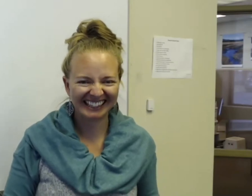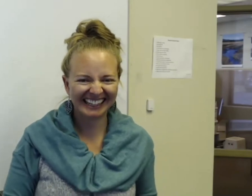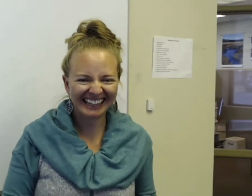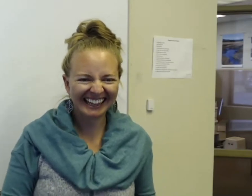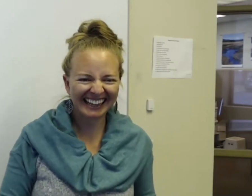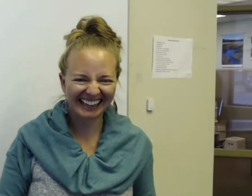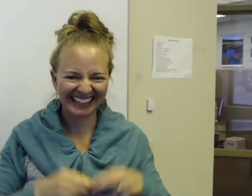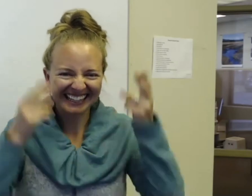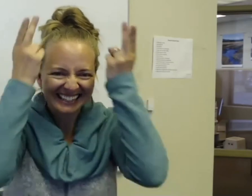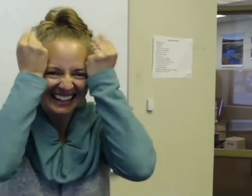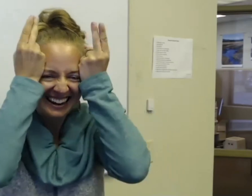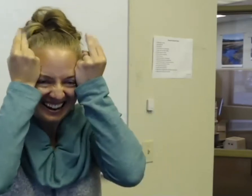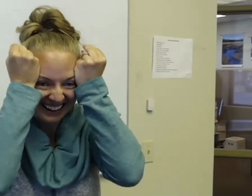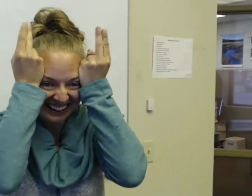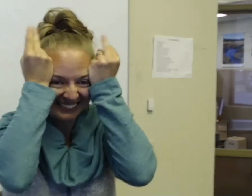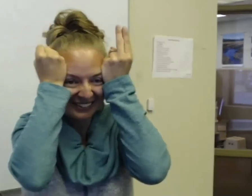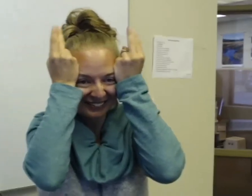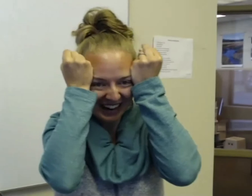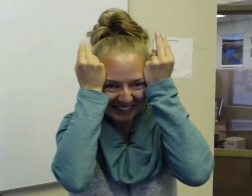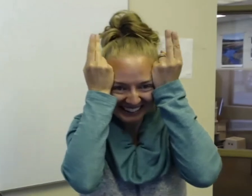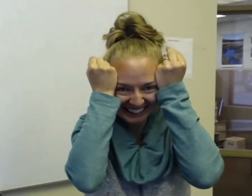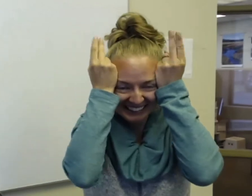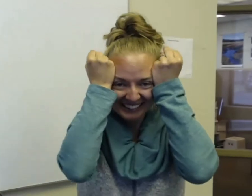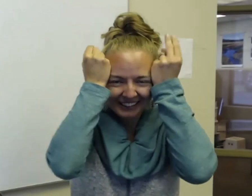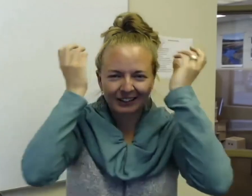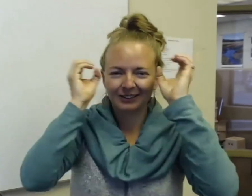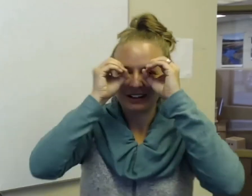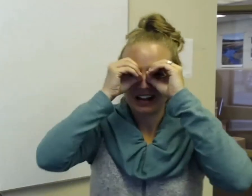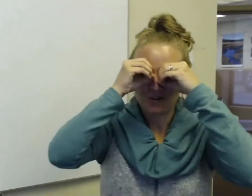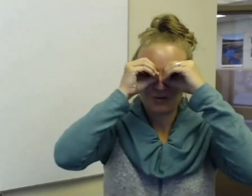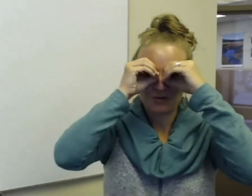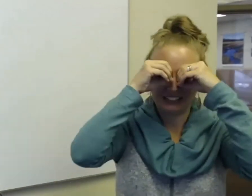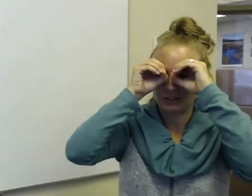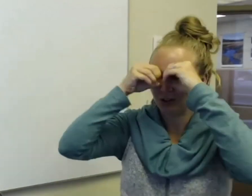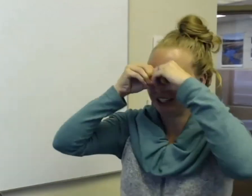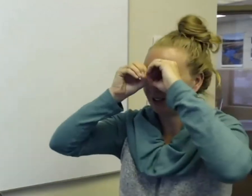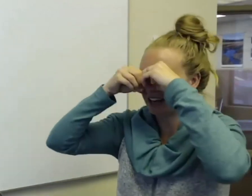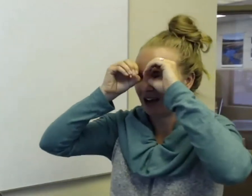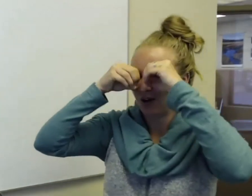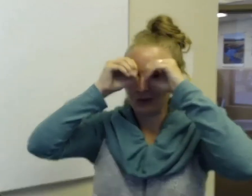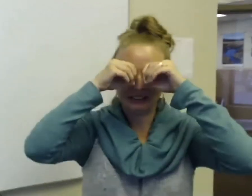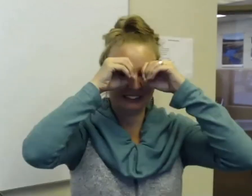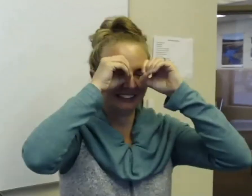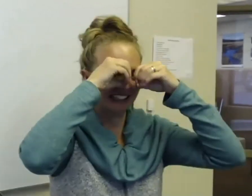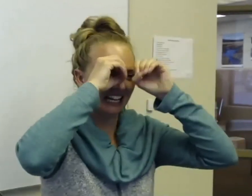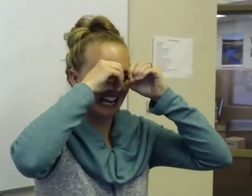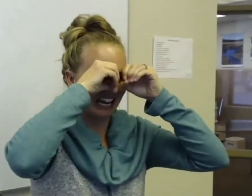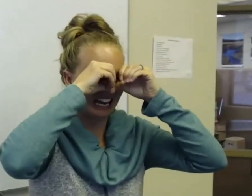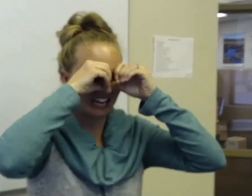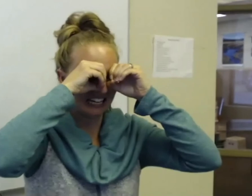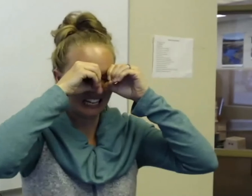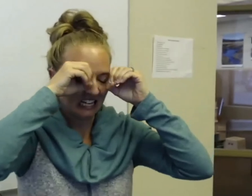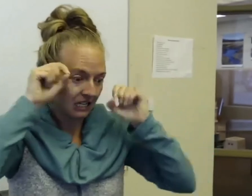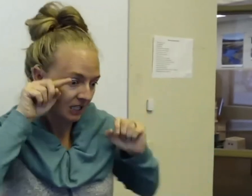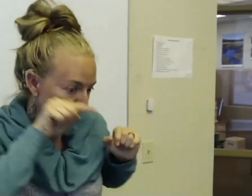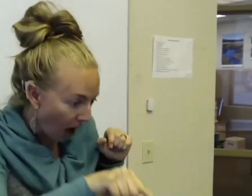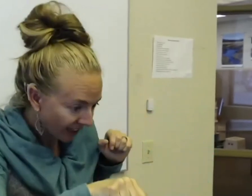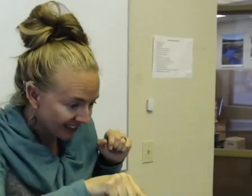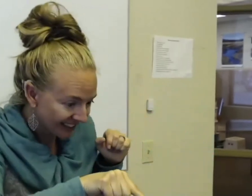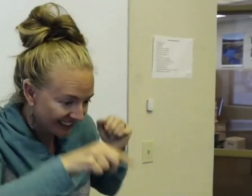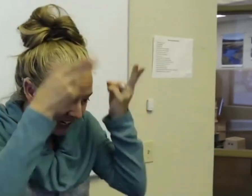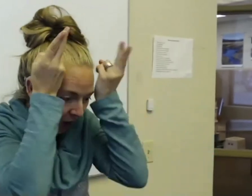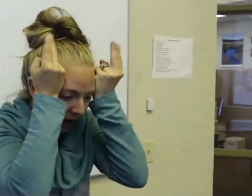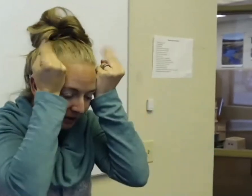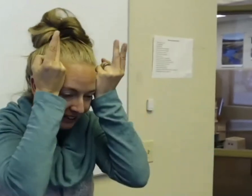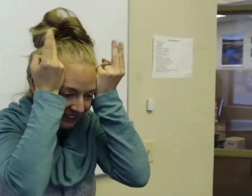Yeah, rabbit. So the owl is looking around. Yeah, he spots a rabbit,